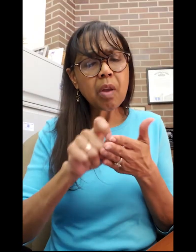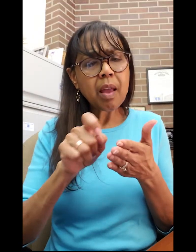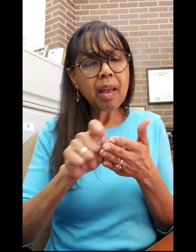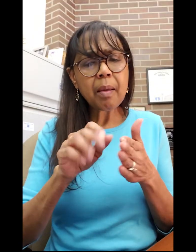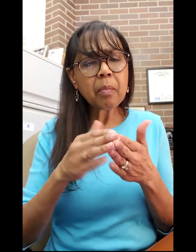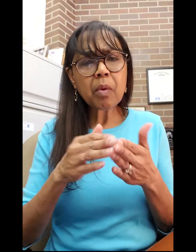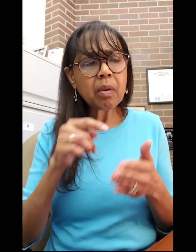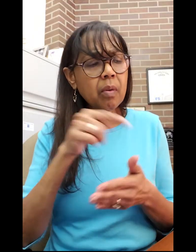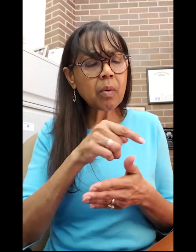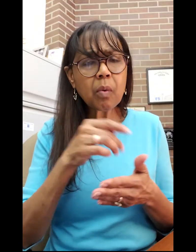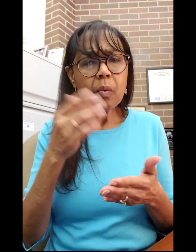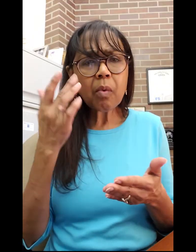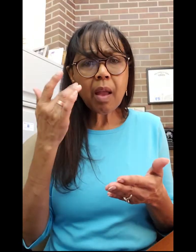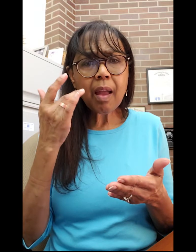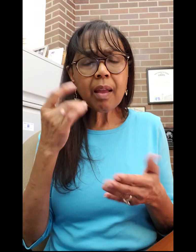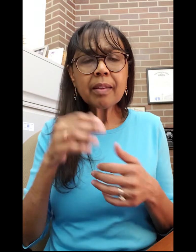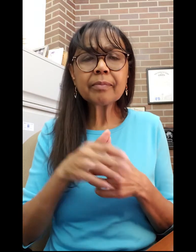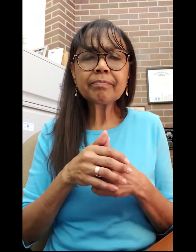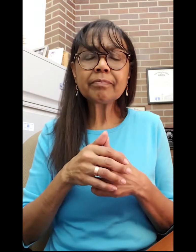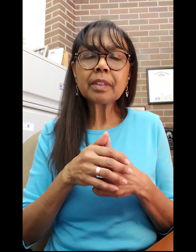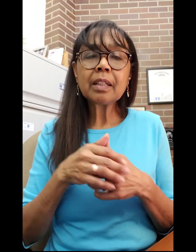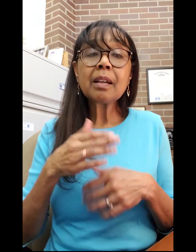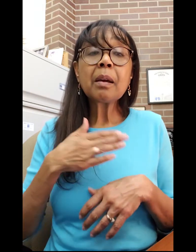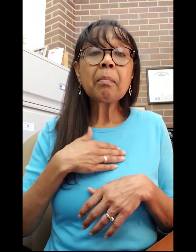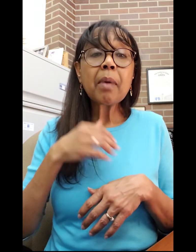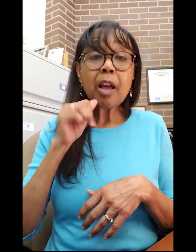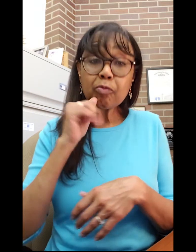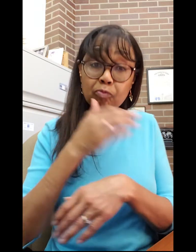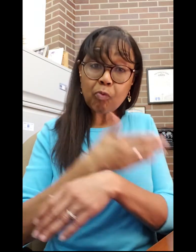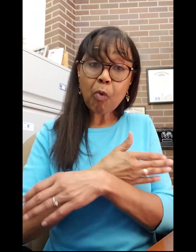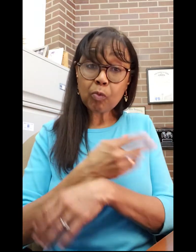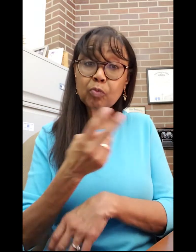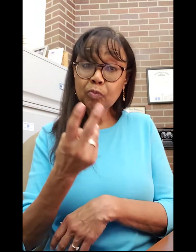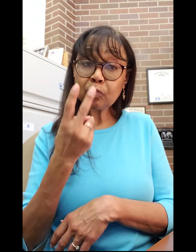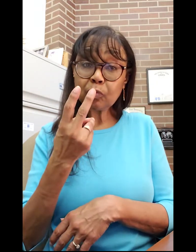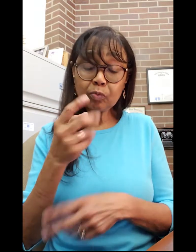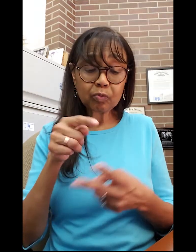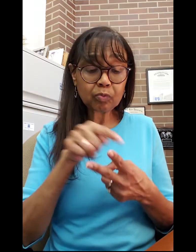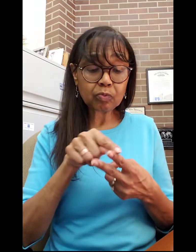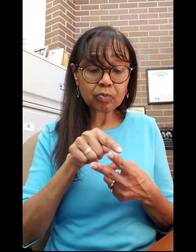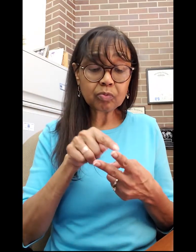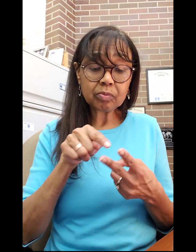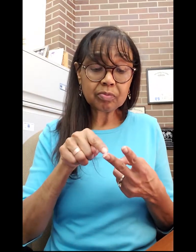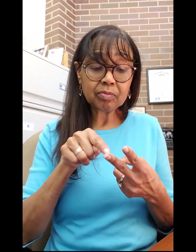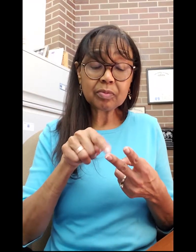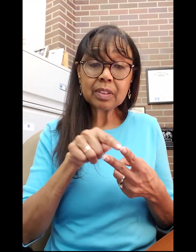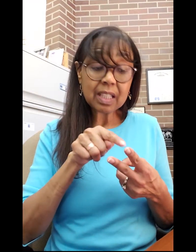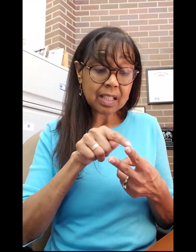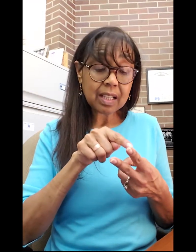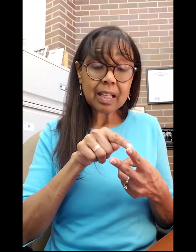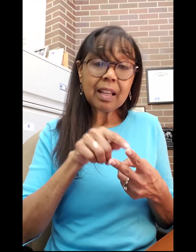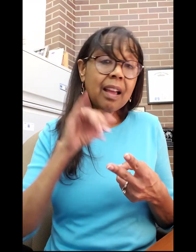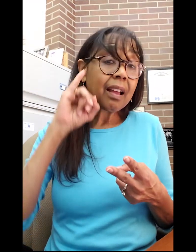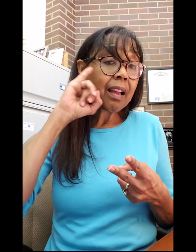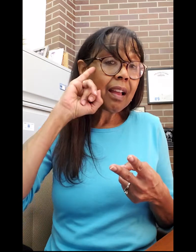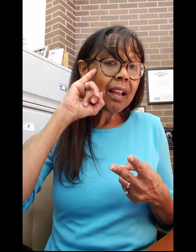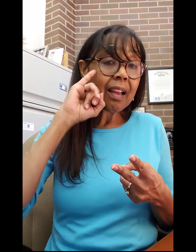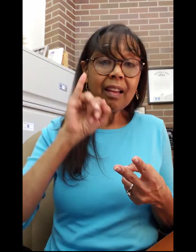So, I wrote this book because I have two daughters.